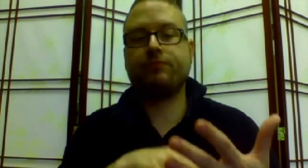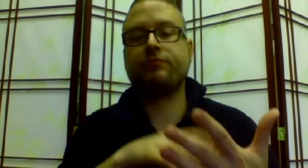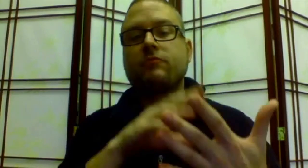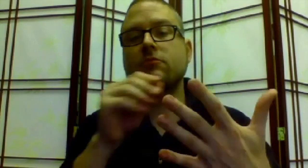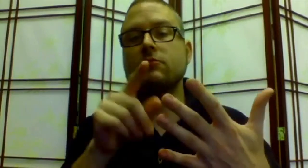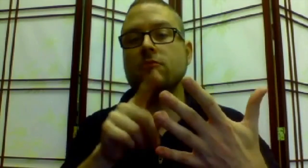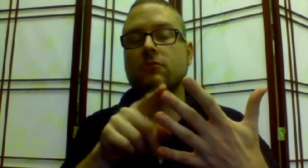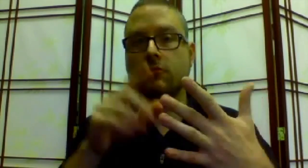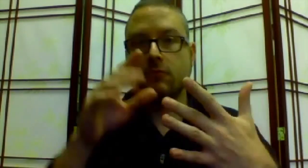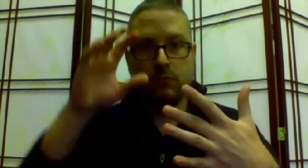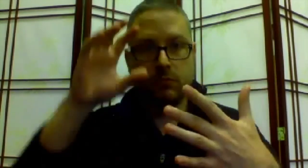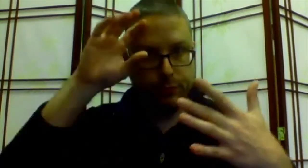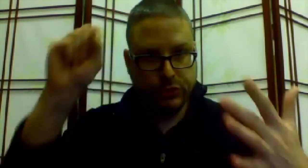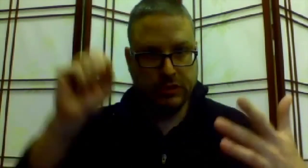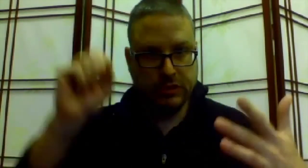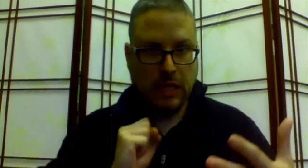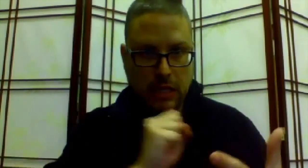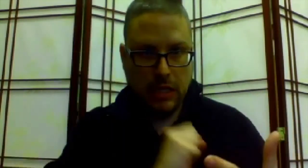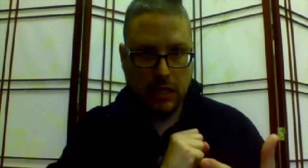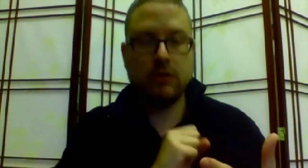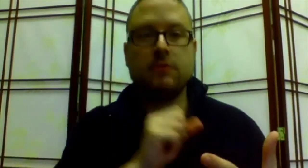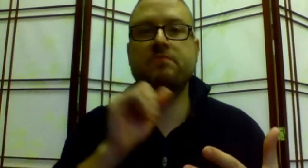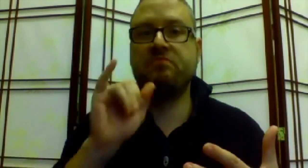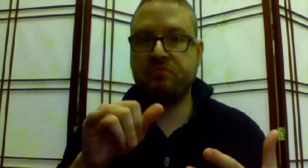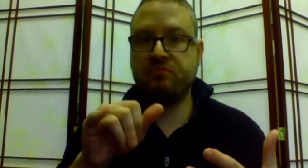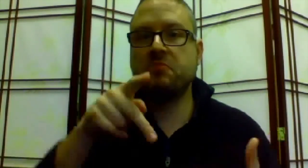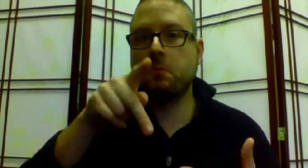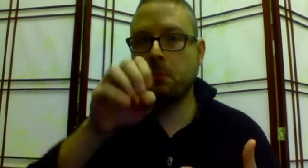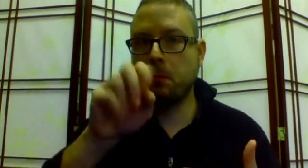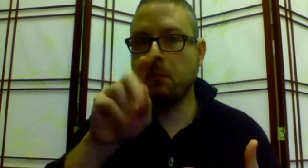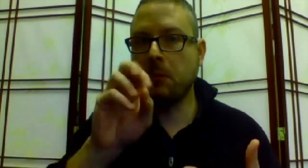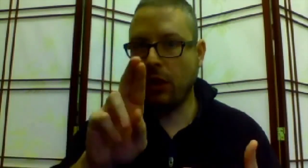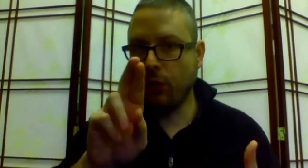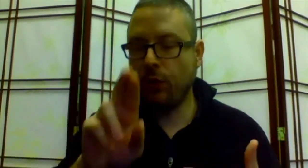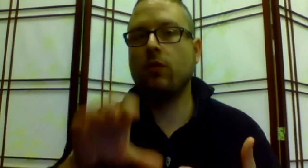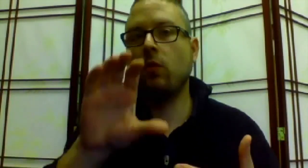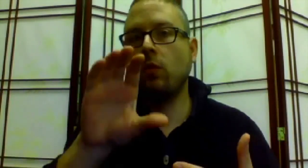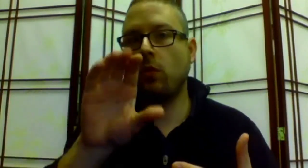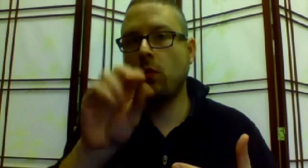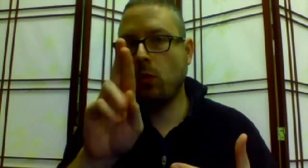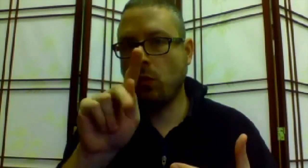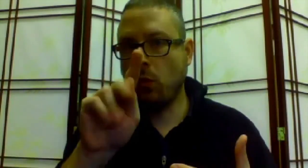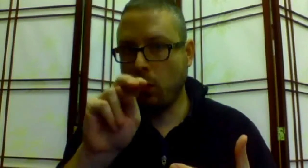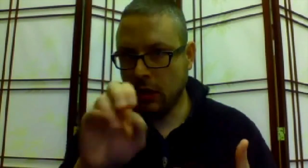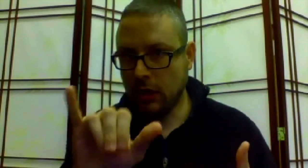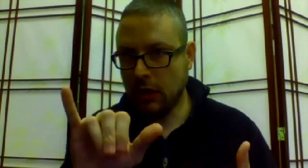The third person is Senate President Peter Courtney.